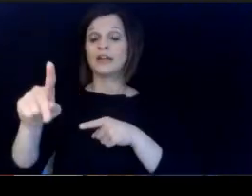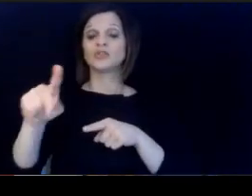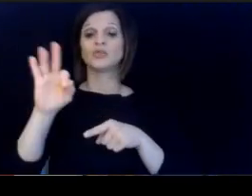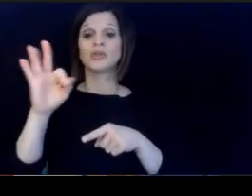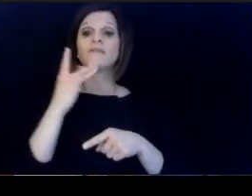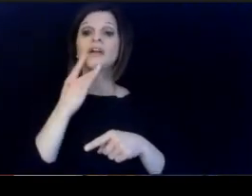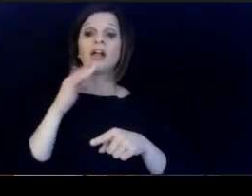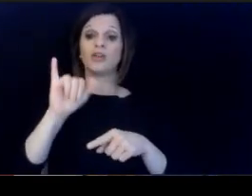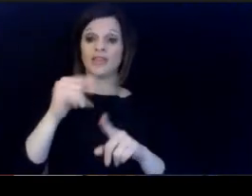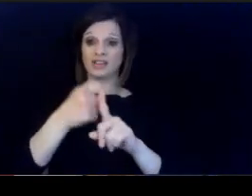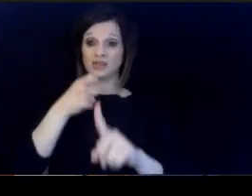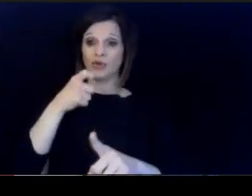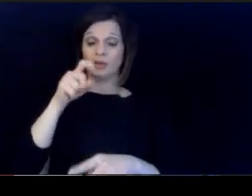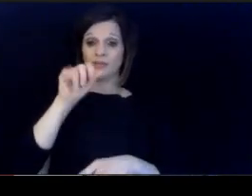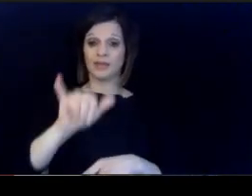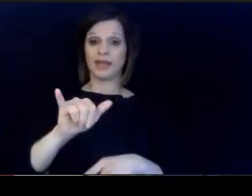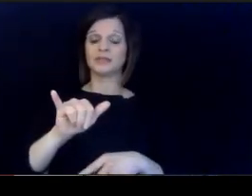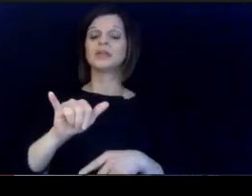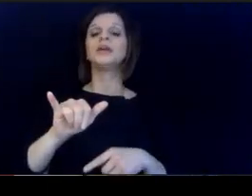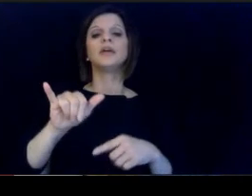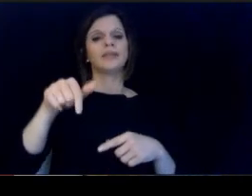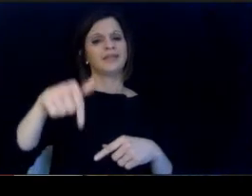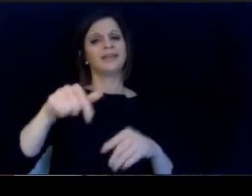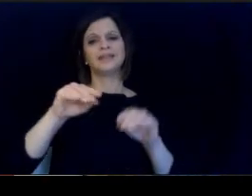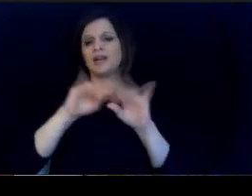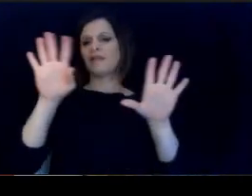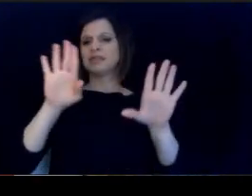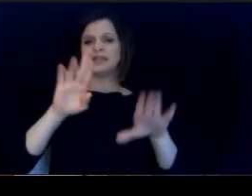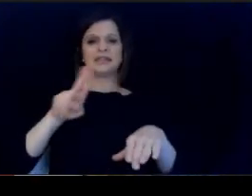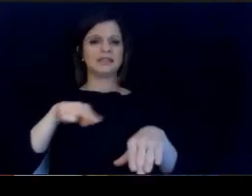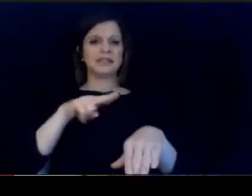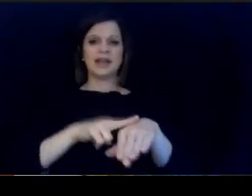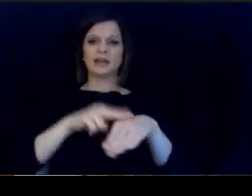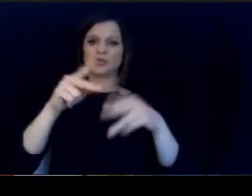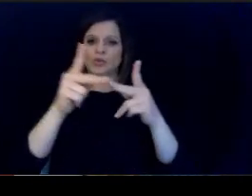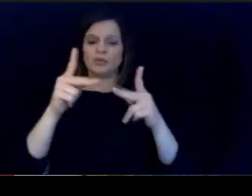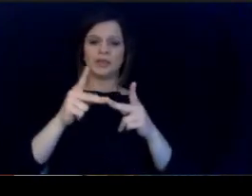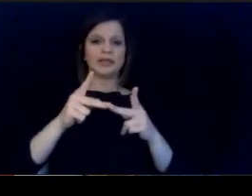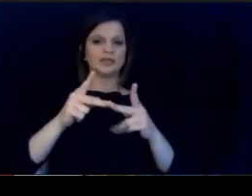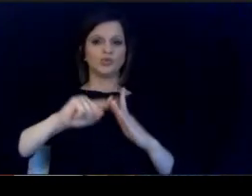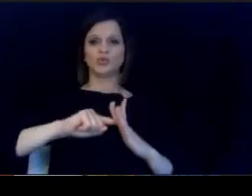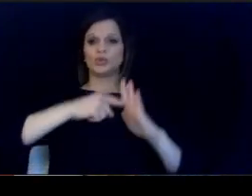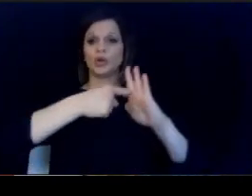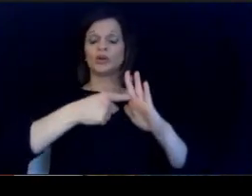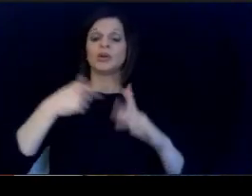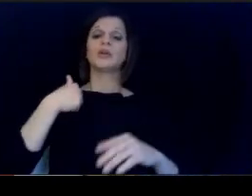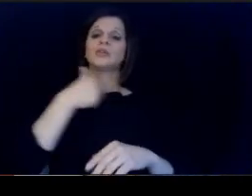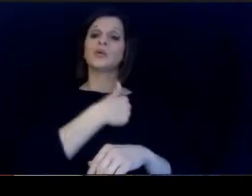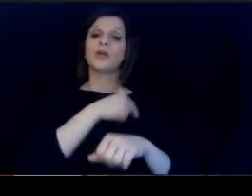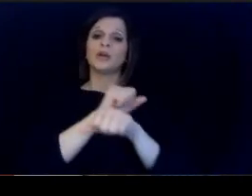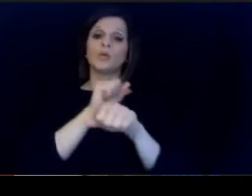comes from HBC use, then this obviously is a natural. place to start. So we're working with both at Kentucky.